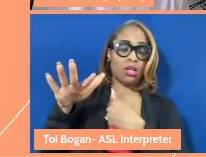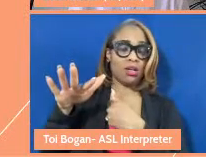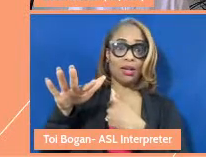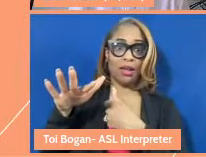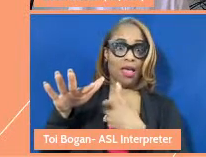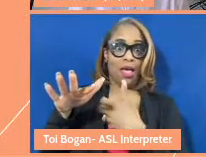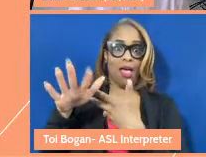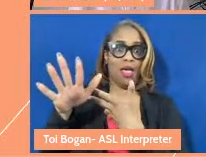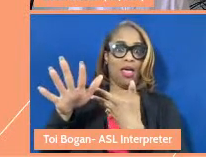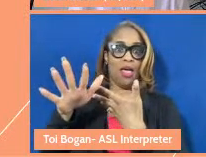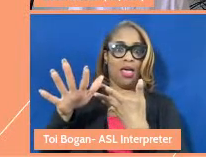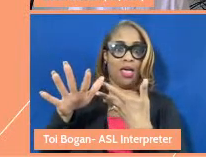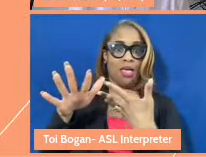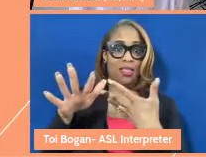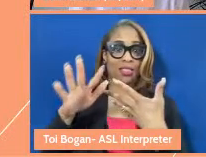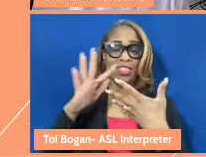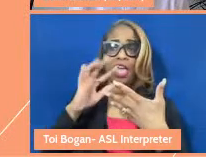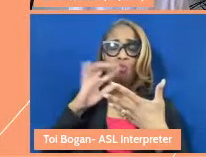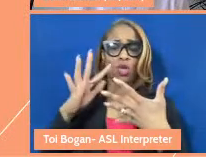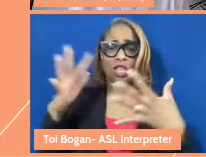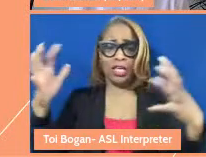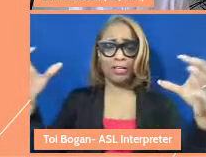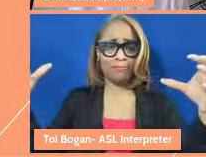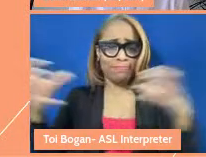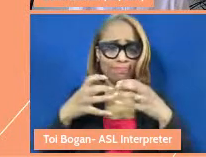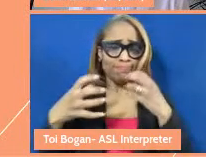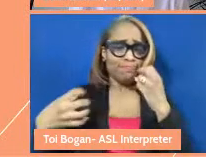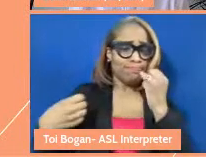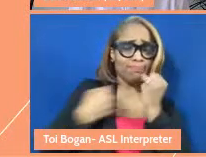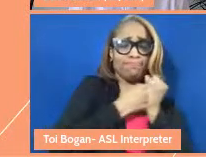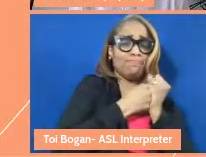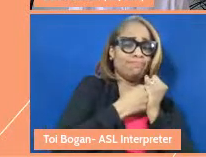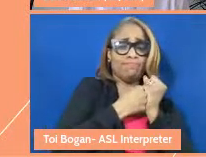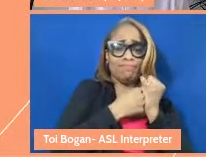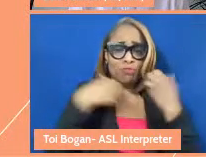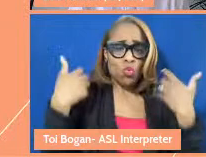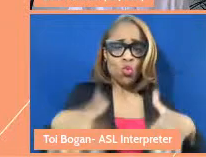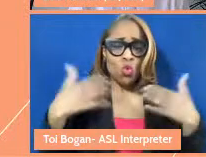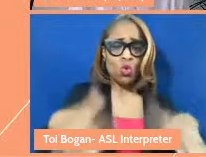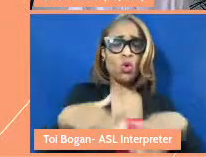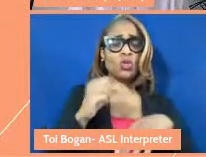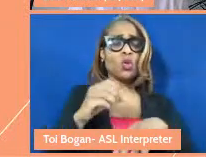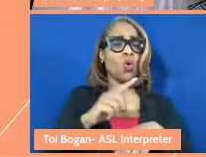really rallied around me. And so it was really a sense of ... Well,